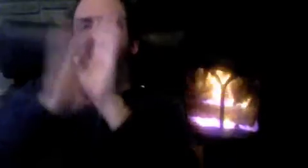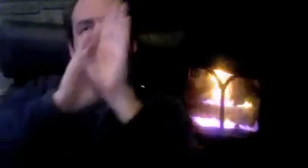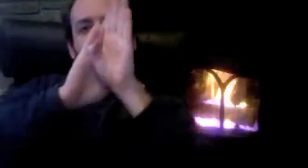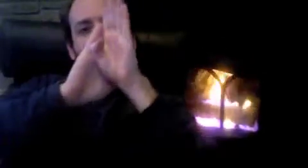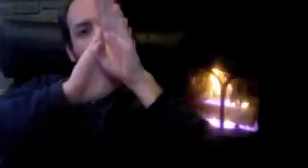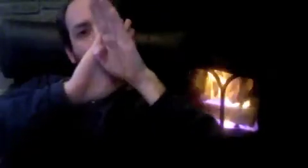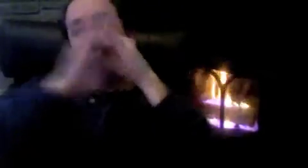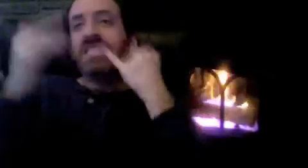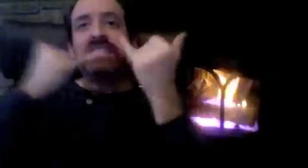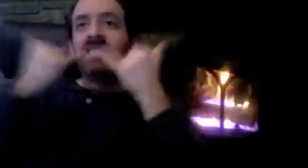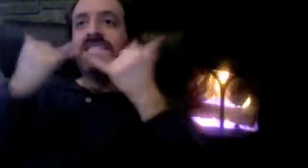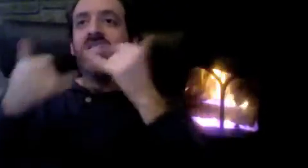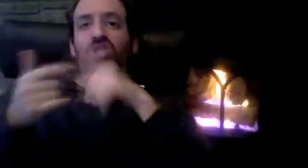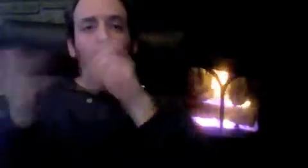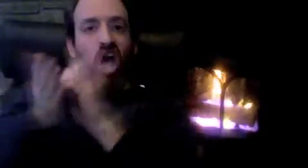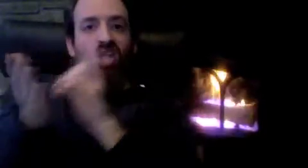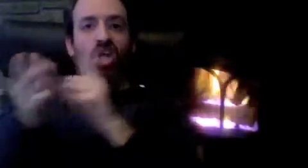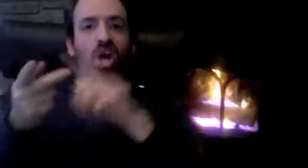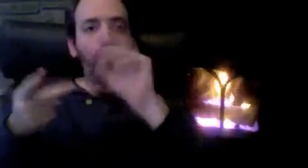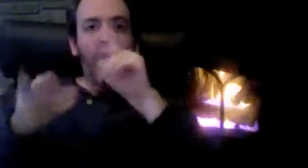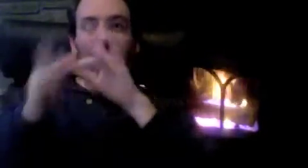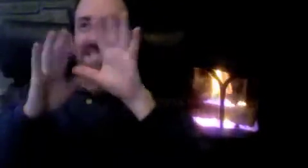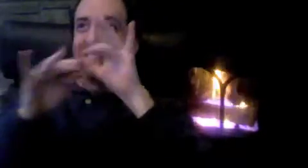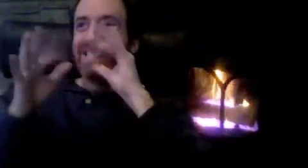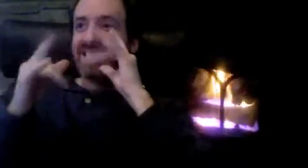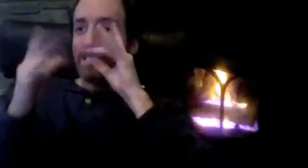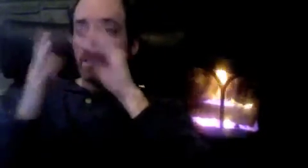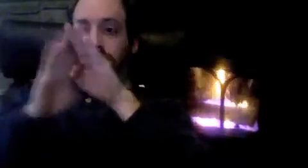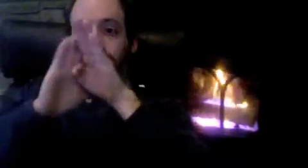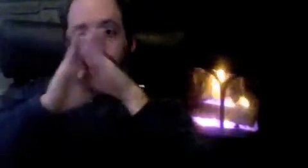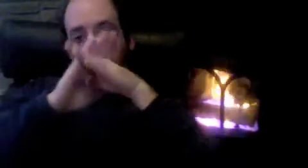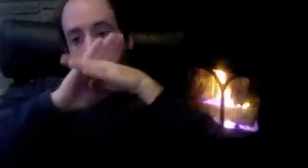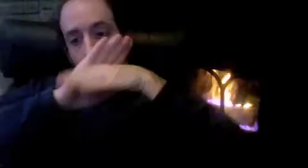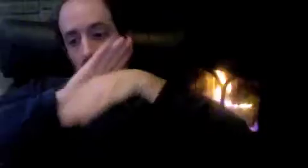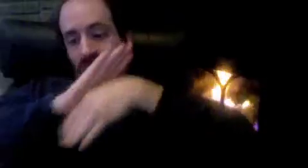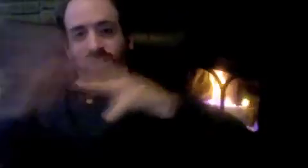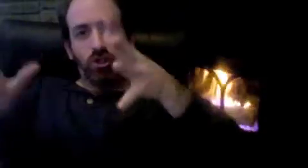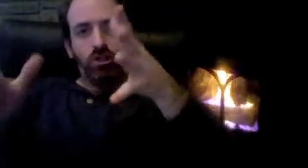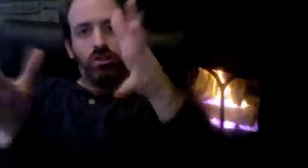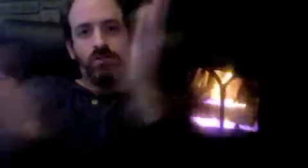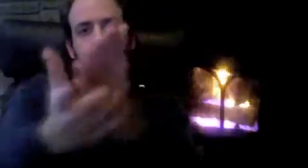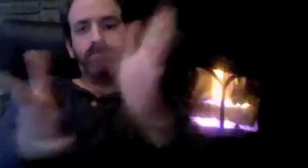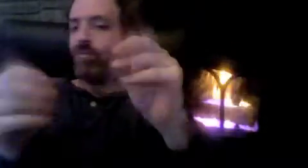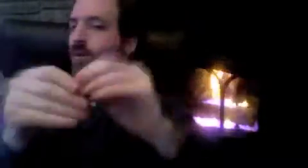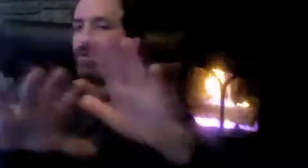You probably would be frantic for using the VRS for your personal needs (doctor, etc.) until you run up your allocated time.